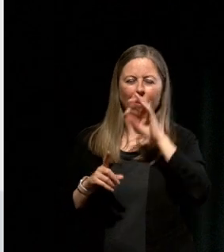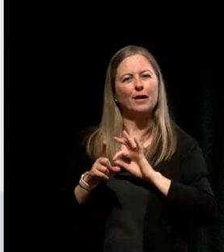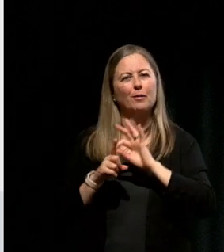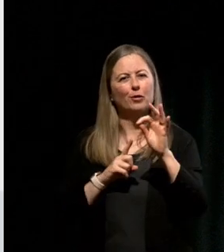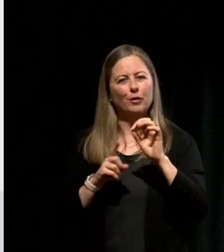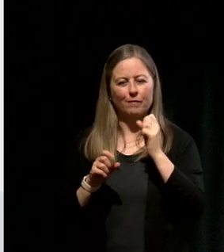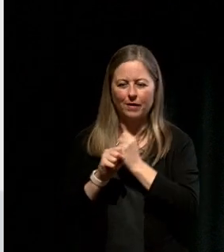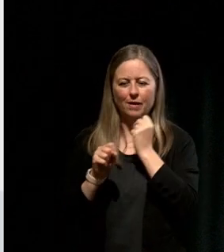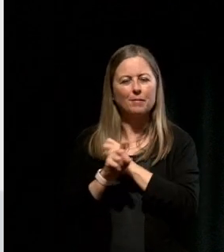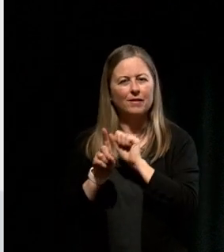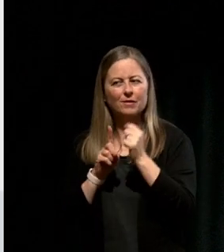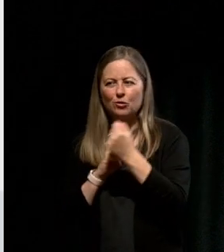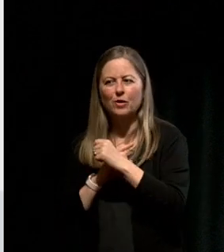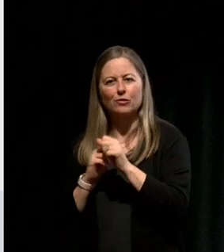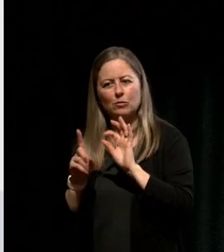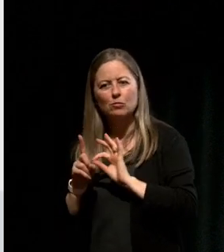had to say is true.